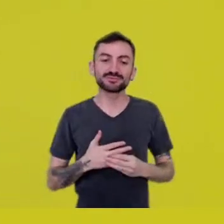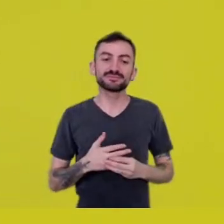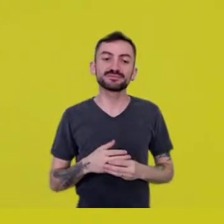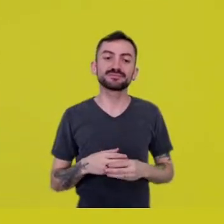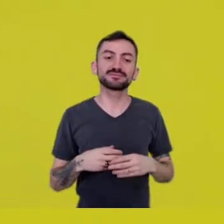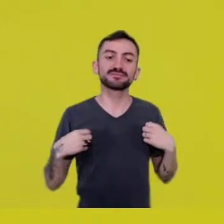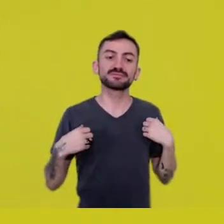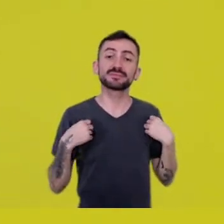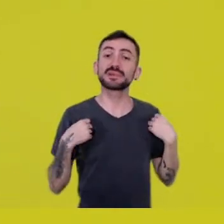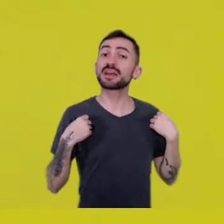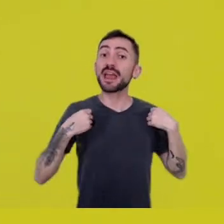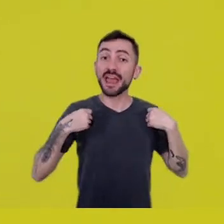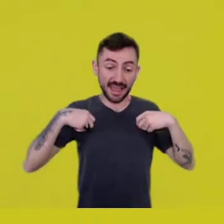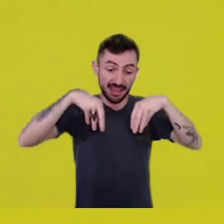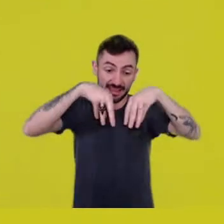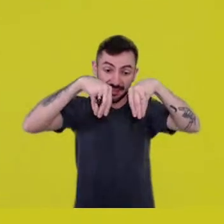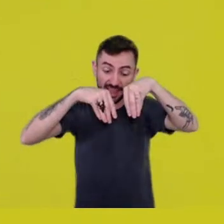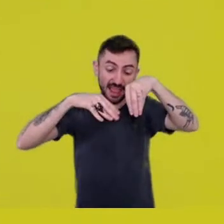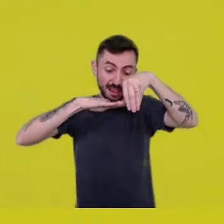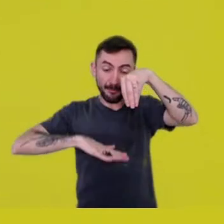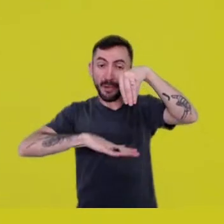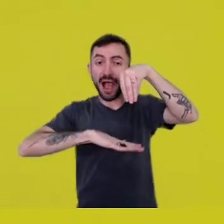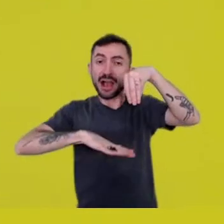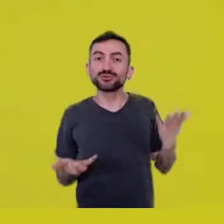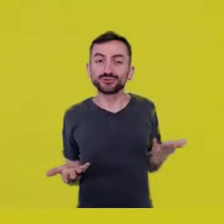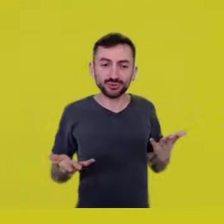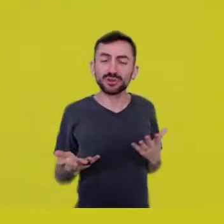It comes from under the mud. And it is wonderful, because